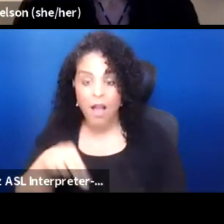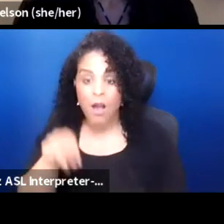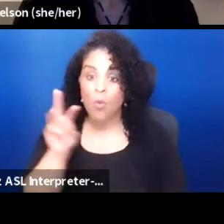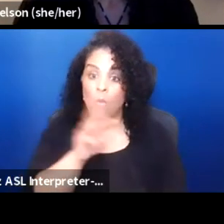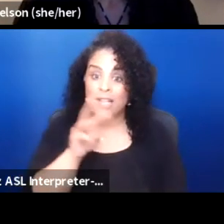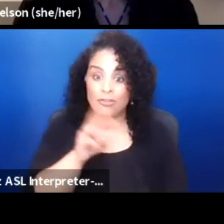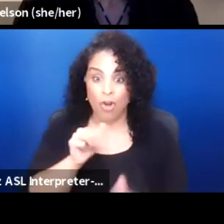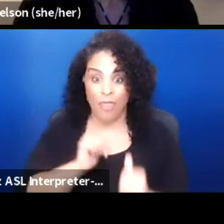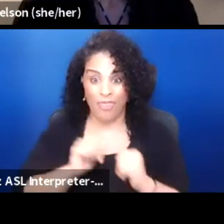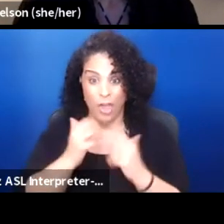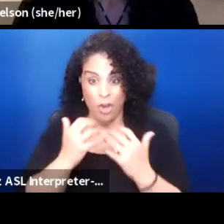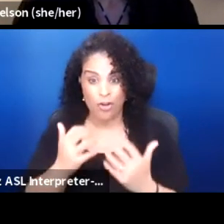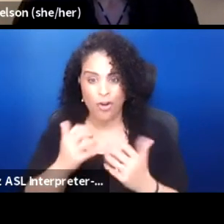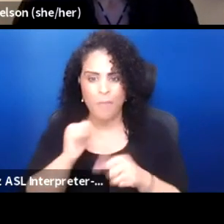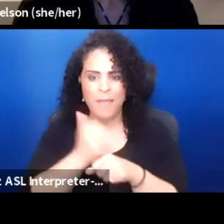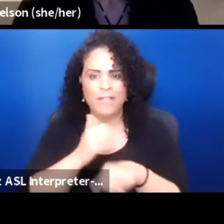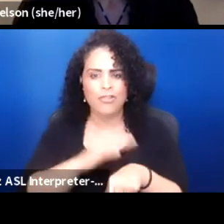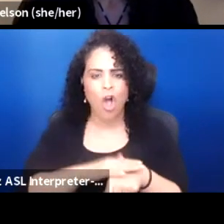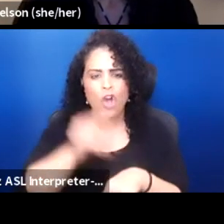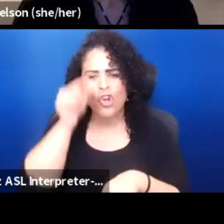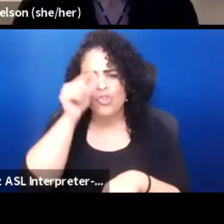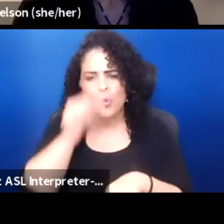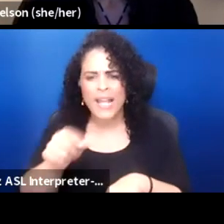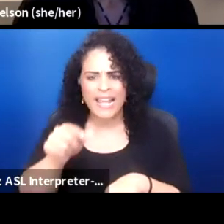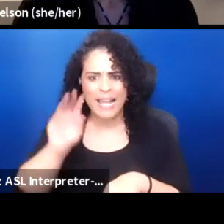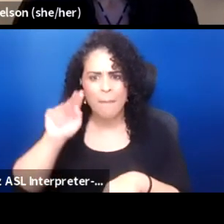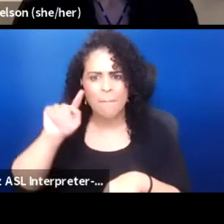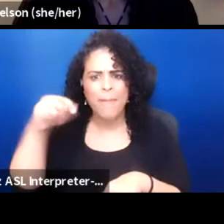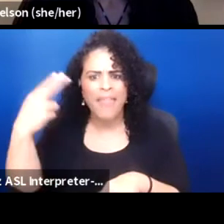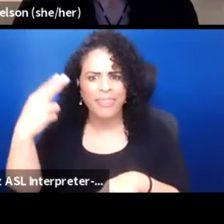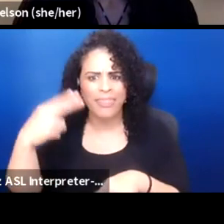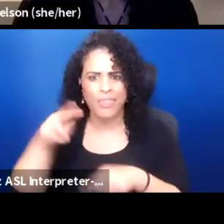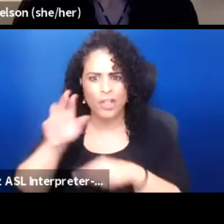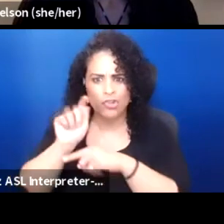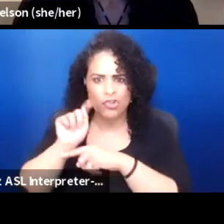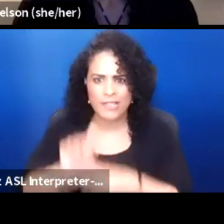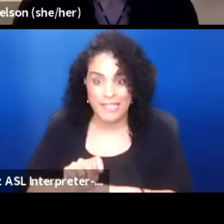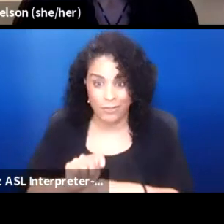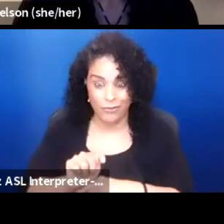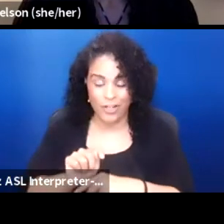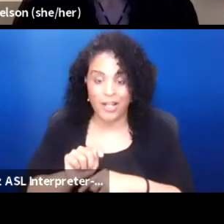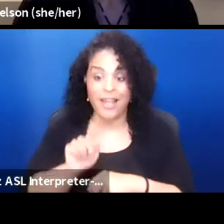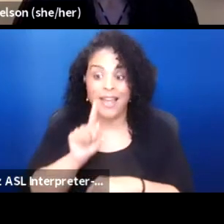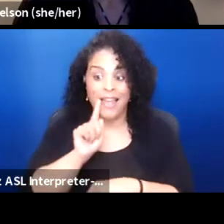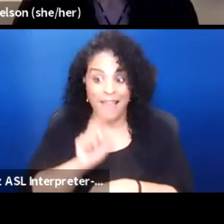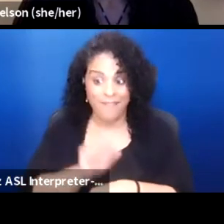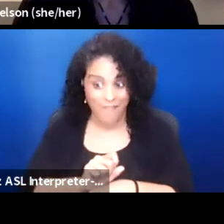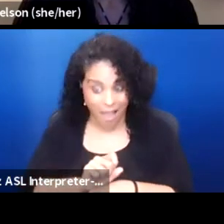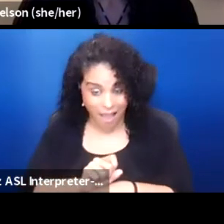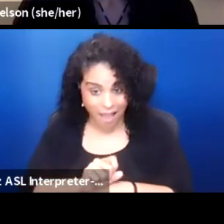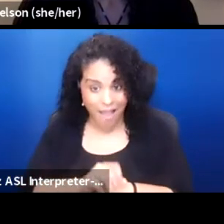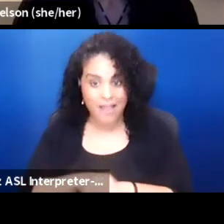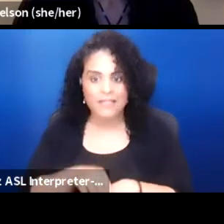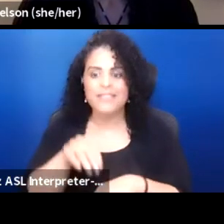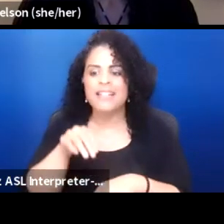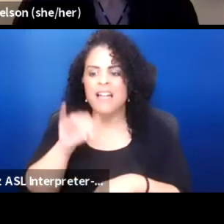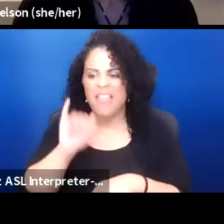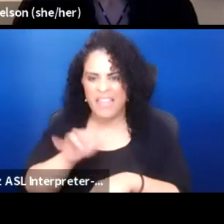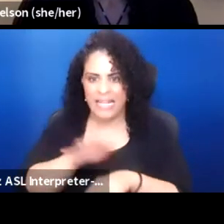is built on the Greek mythological tradition. So in fact, indigenous story